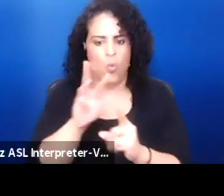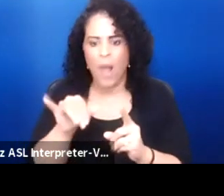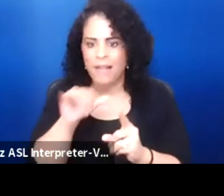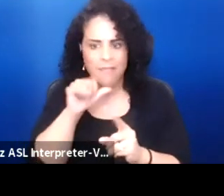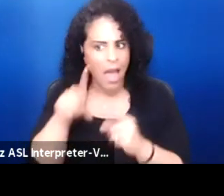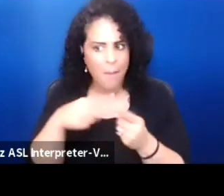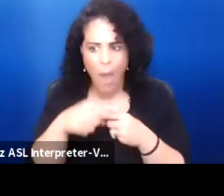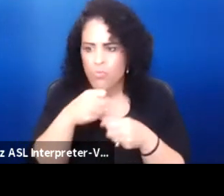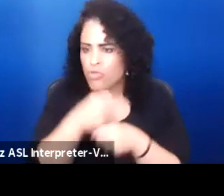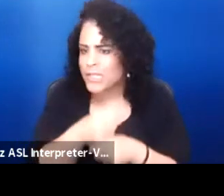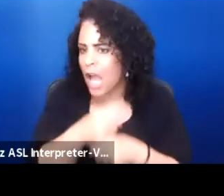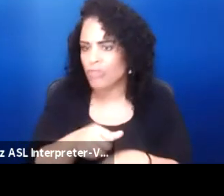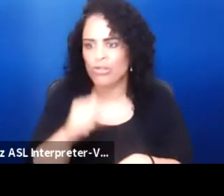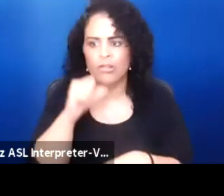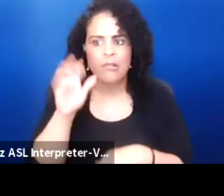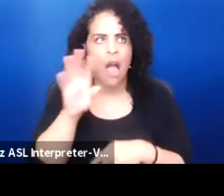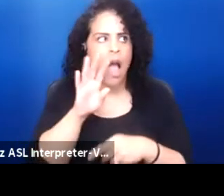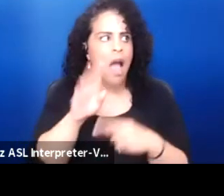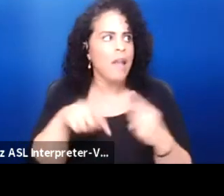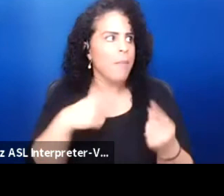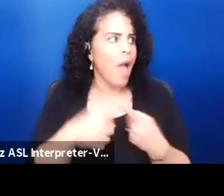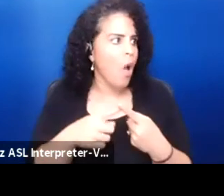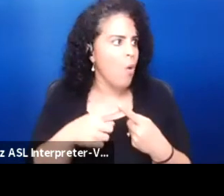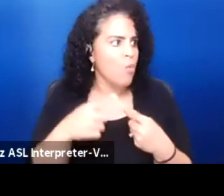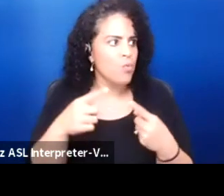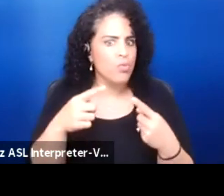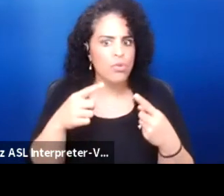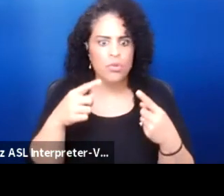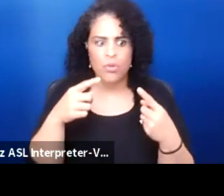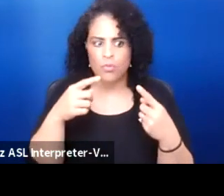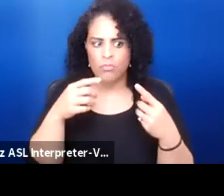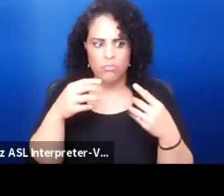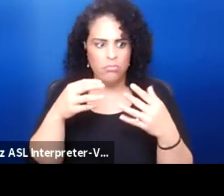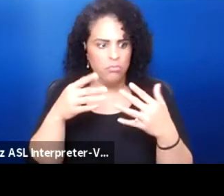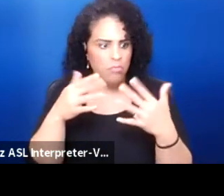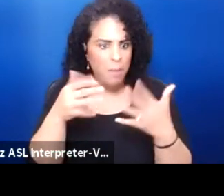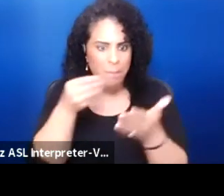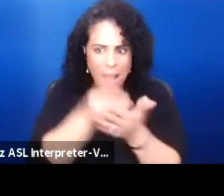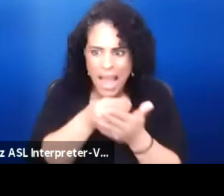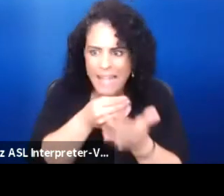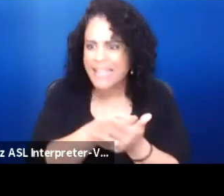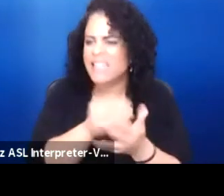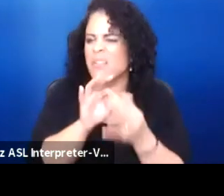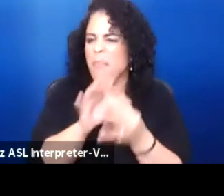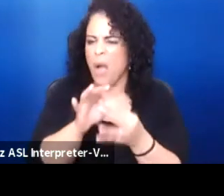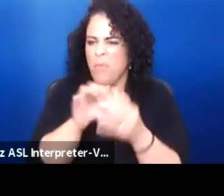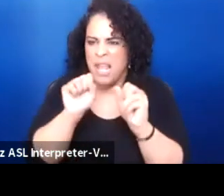it's not about money. It's about being able to tell your story